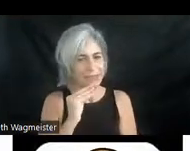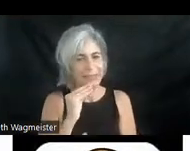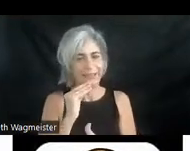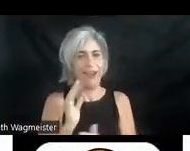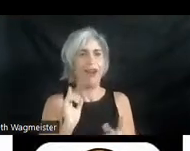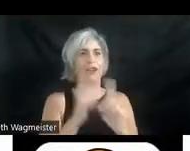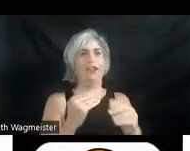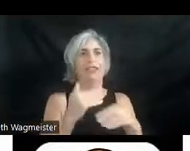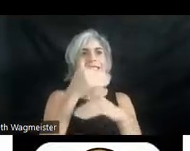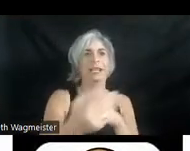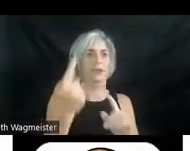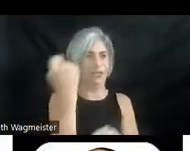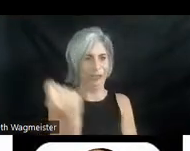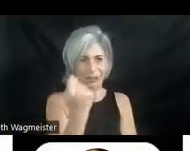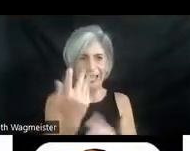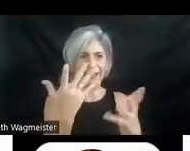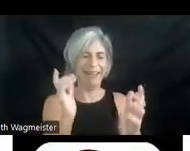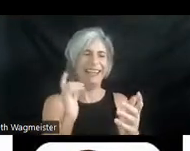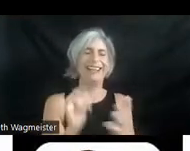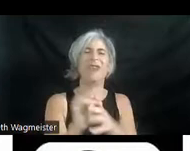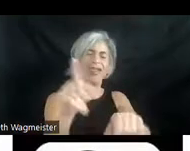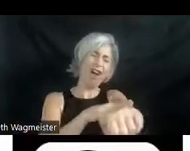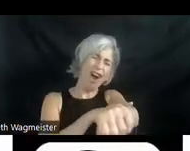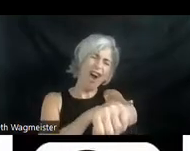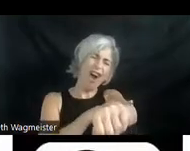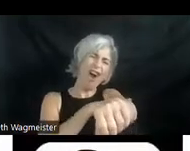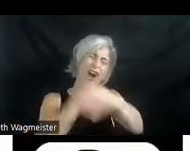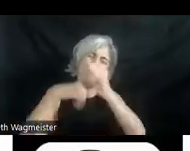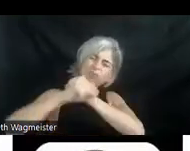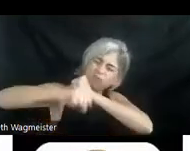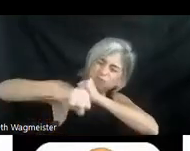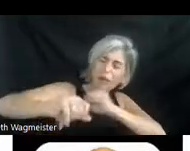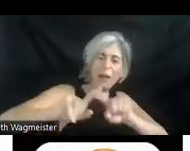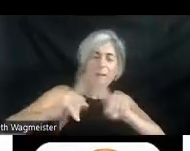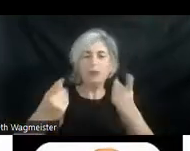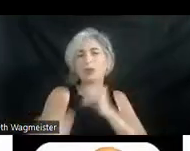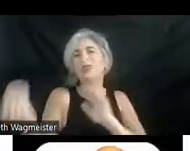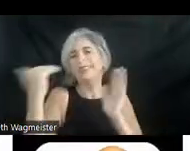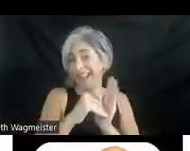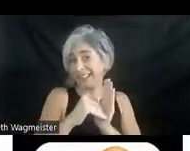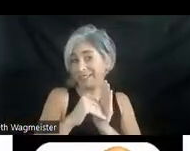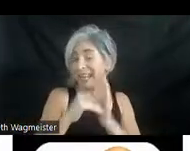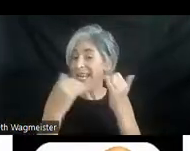think. I don't know that was so long. But let's do it again. This time we're going to